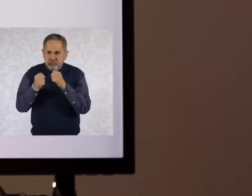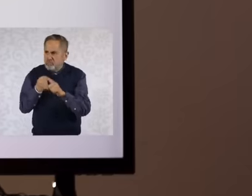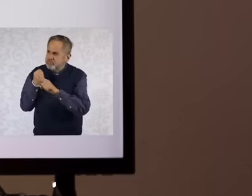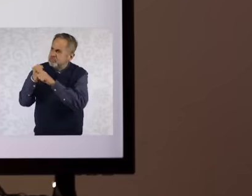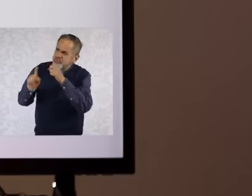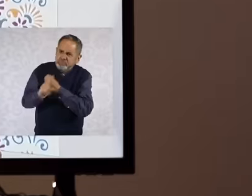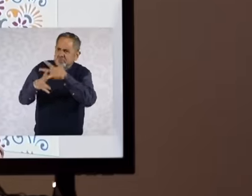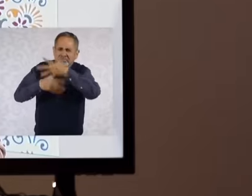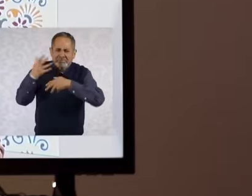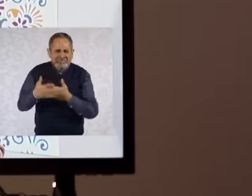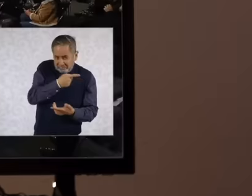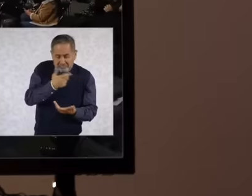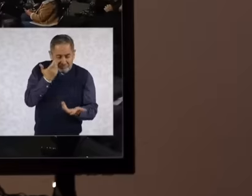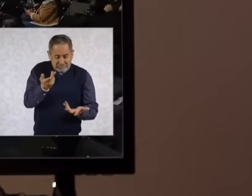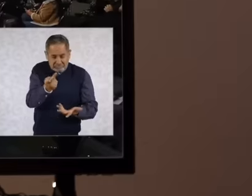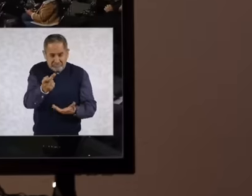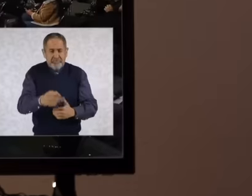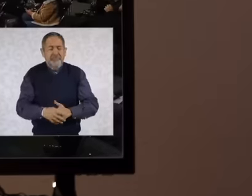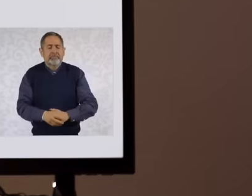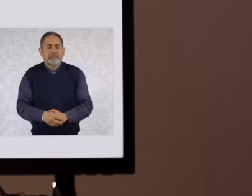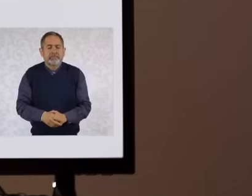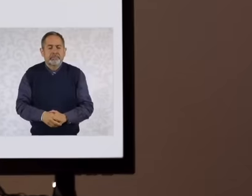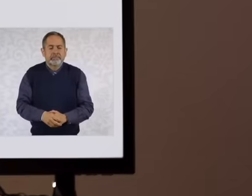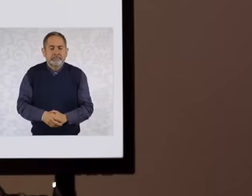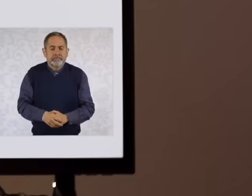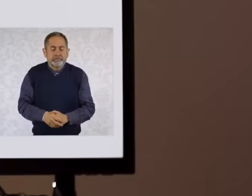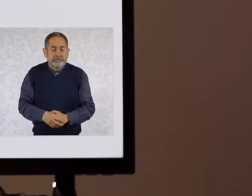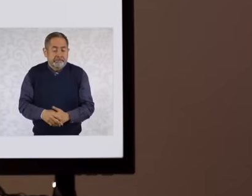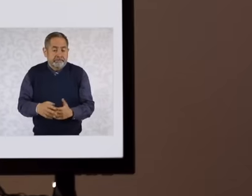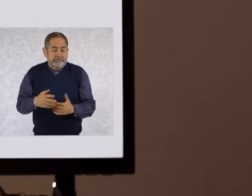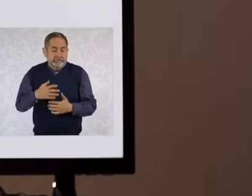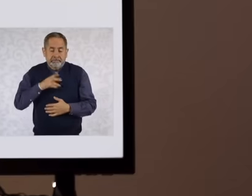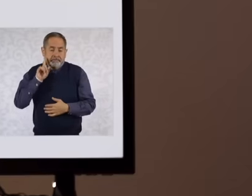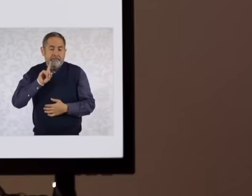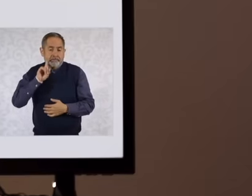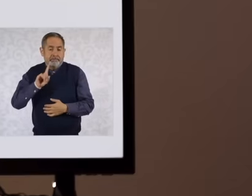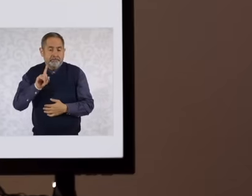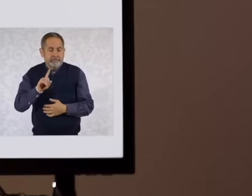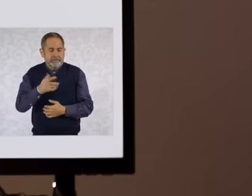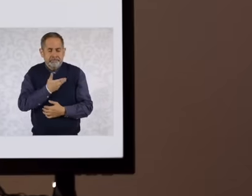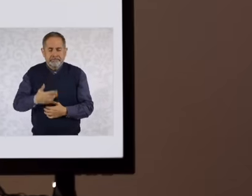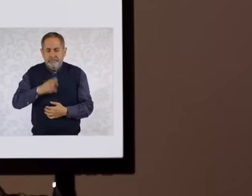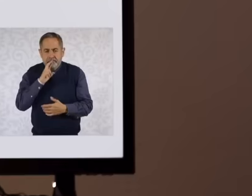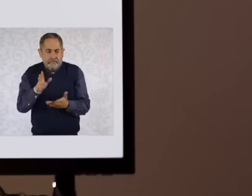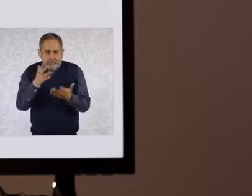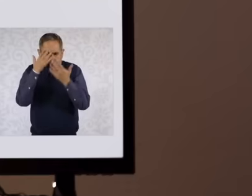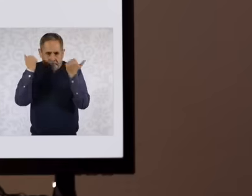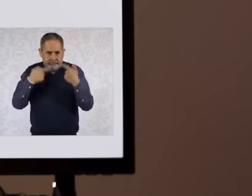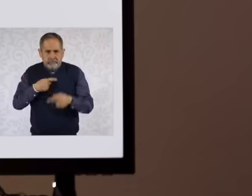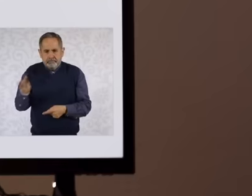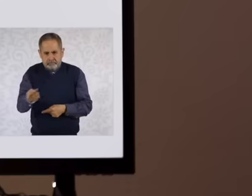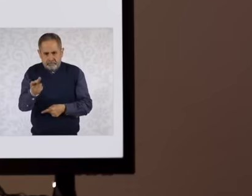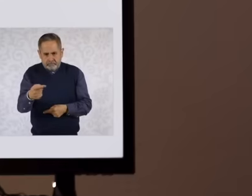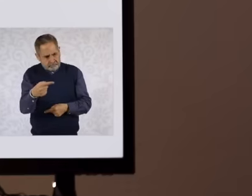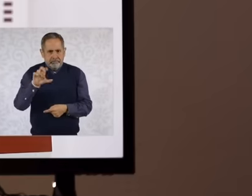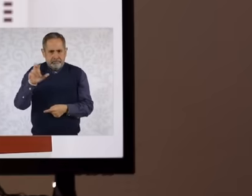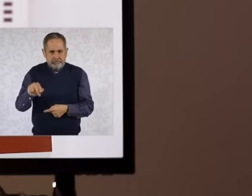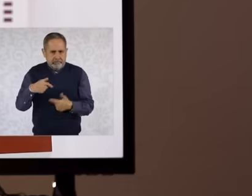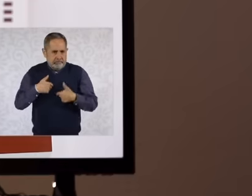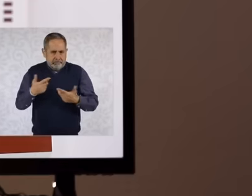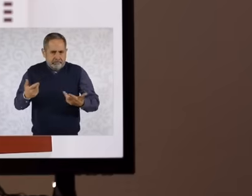does it have? Well, we should ask the Supreme Court why they are there, or the ministers, who from